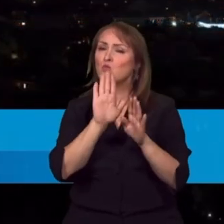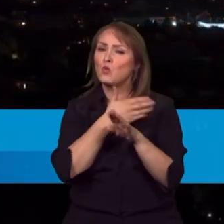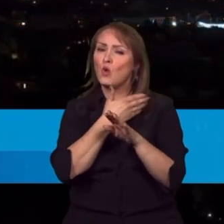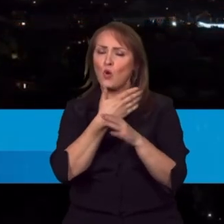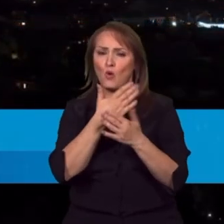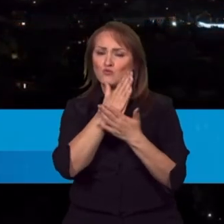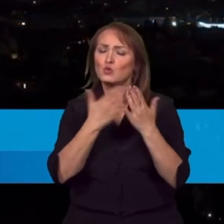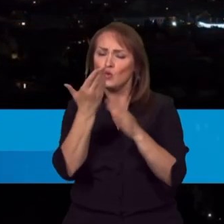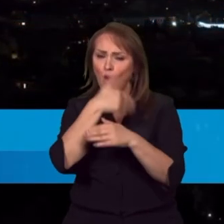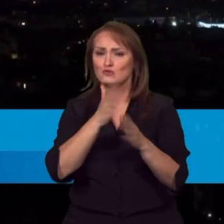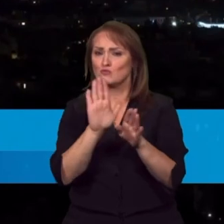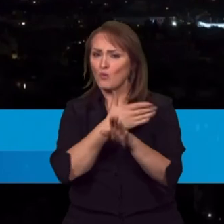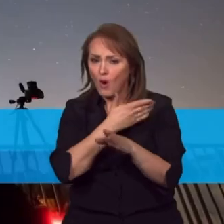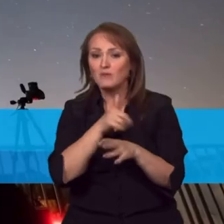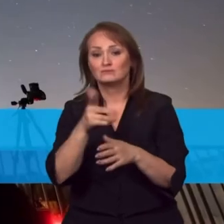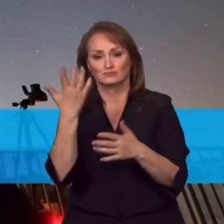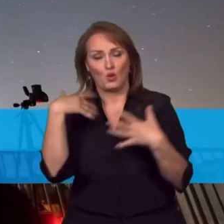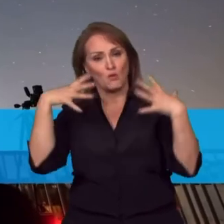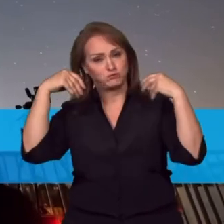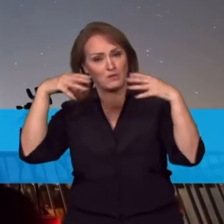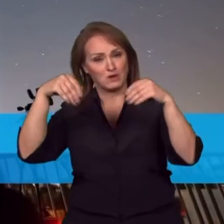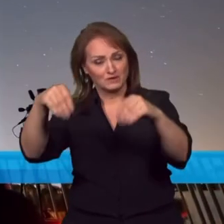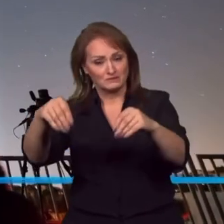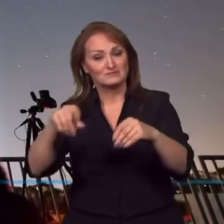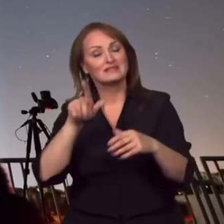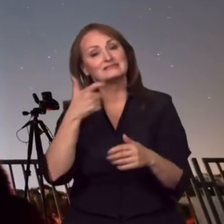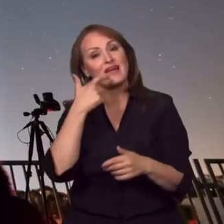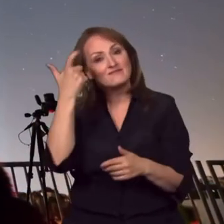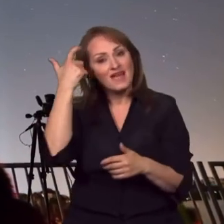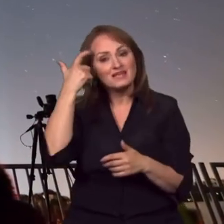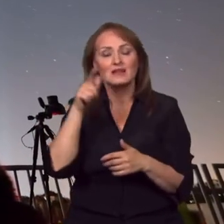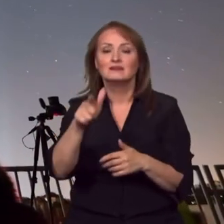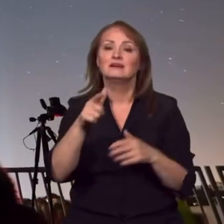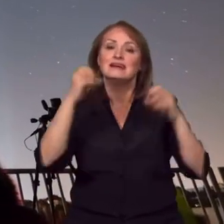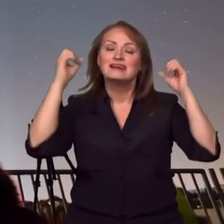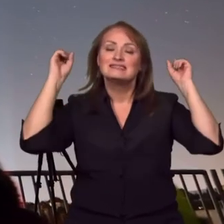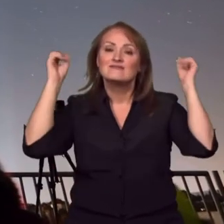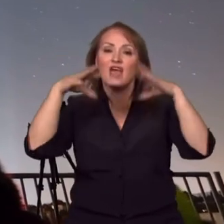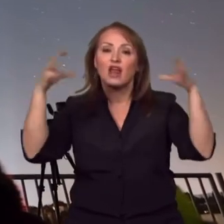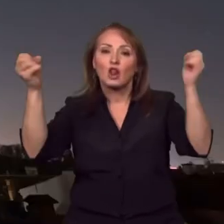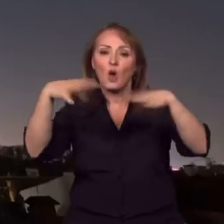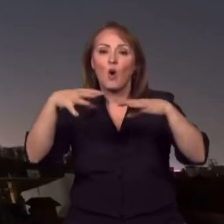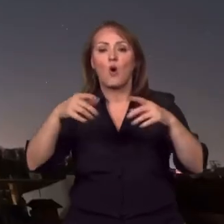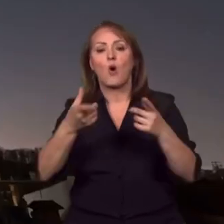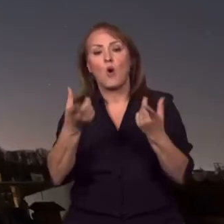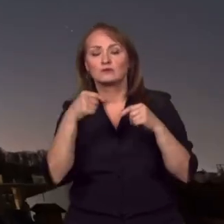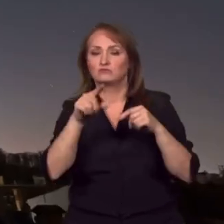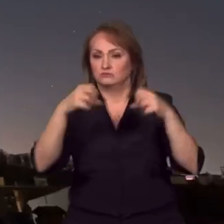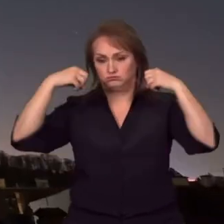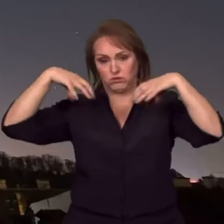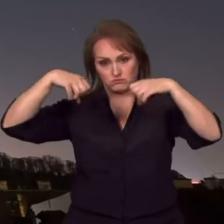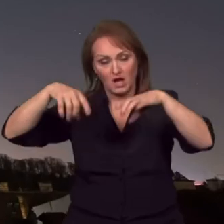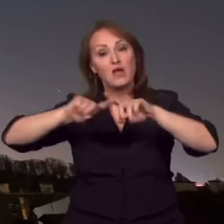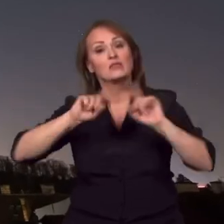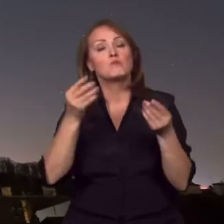for the scientific team to find out how much light smog will be produced by lamps and how much, for example, by shop windows.